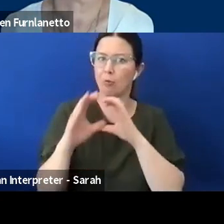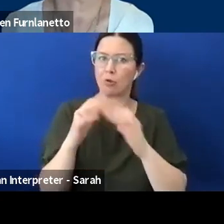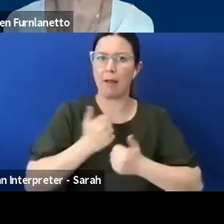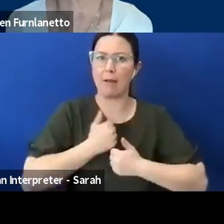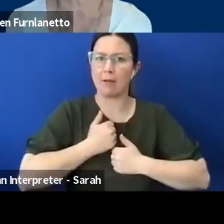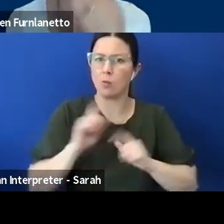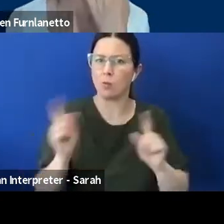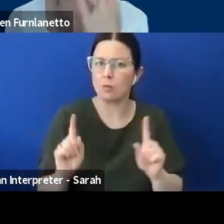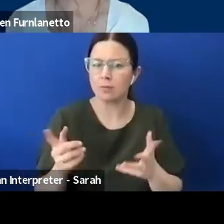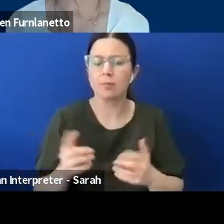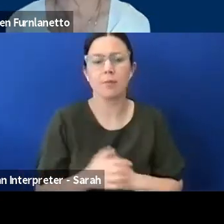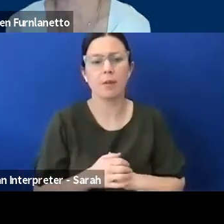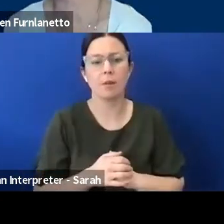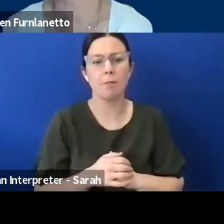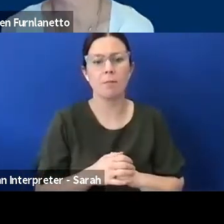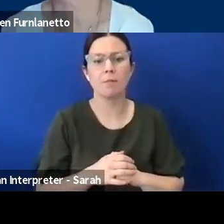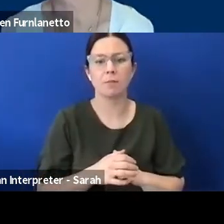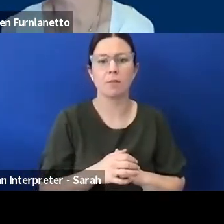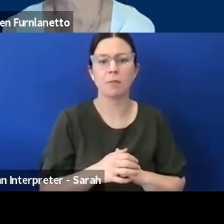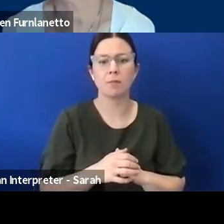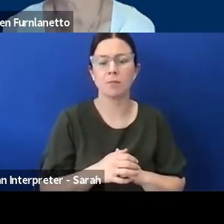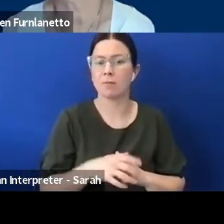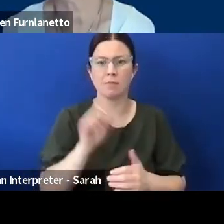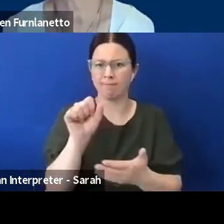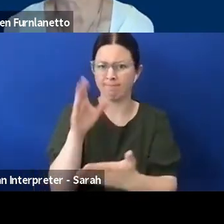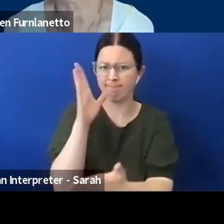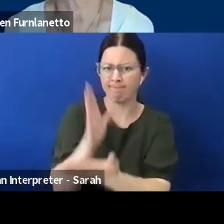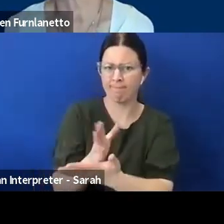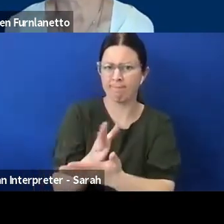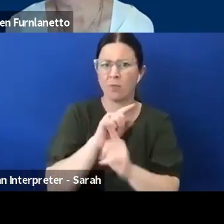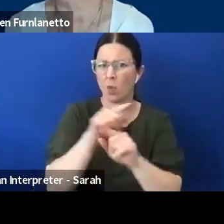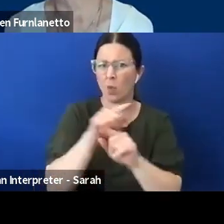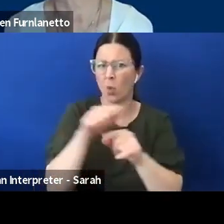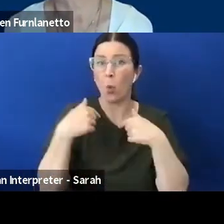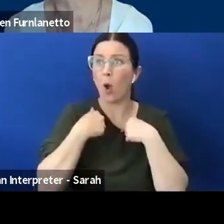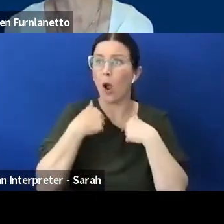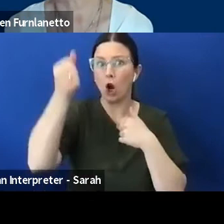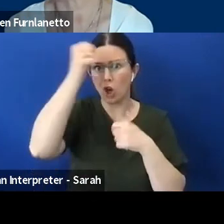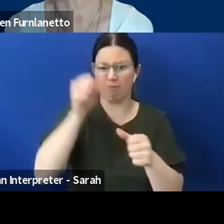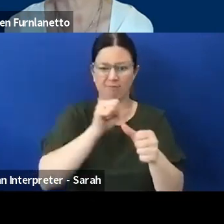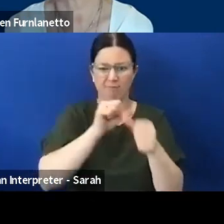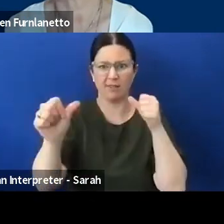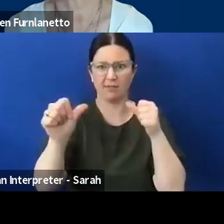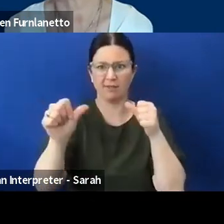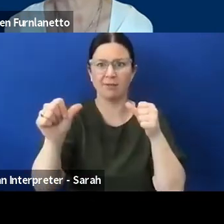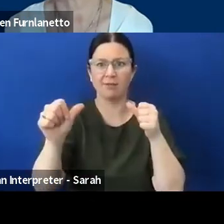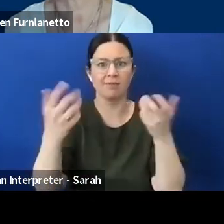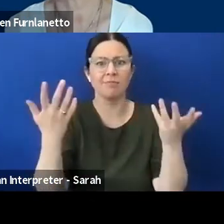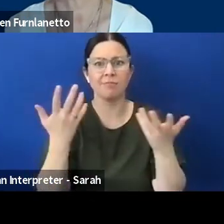I mean we know each other better than anyone else would know us so it's really good I mean